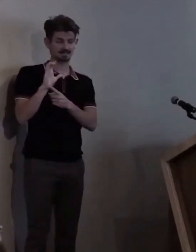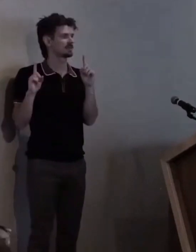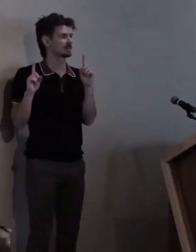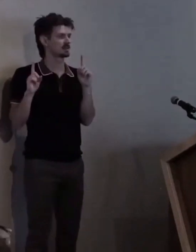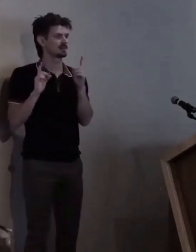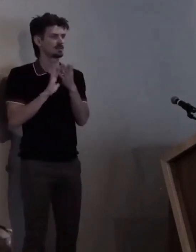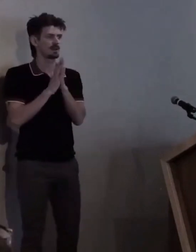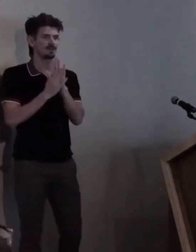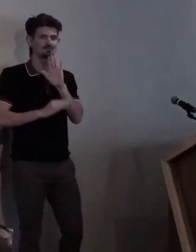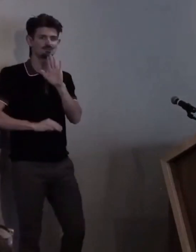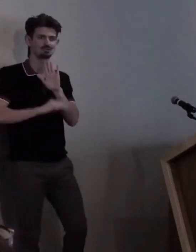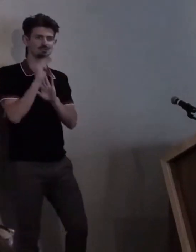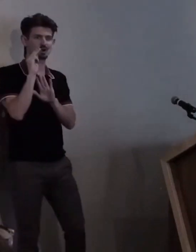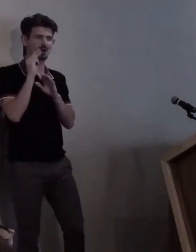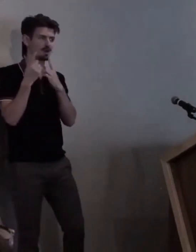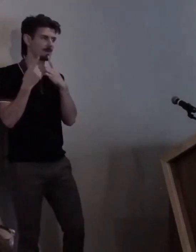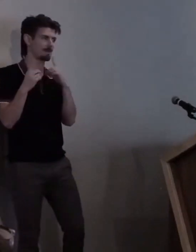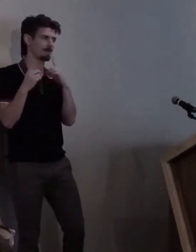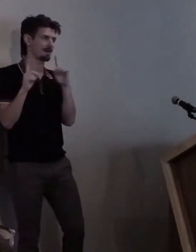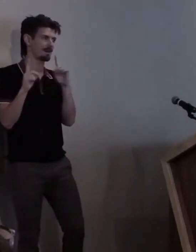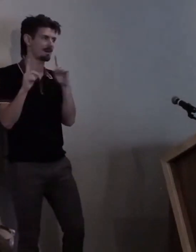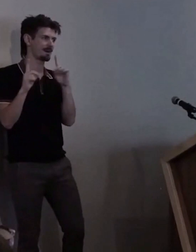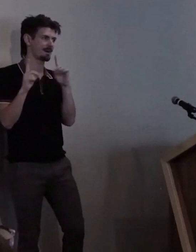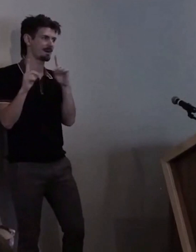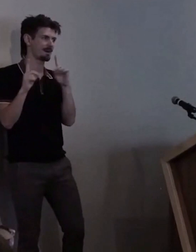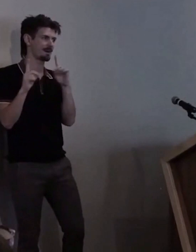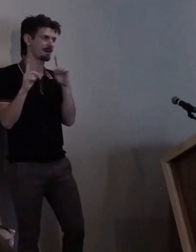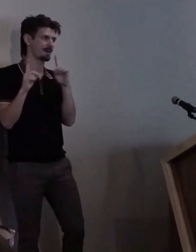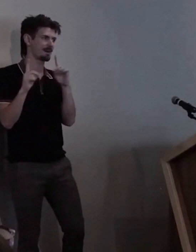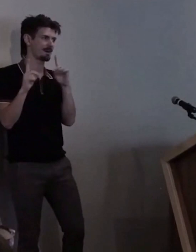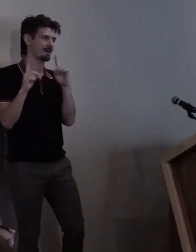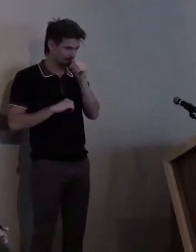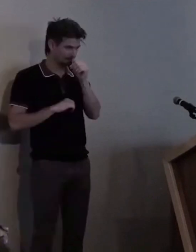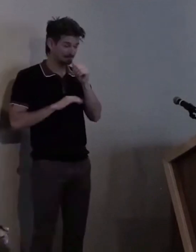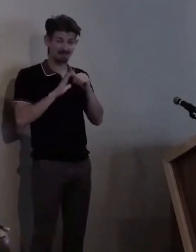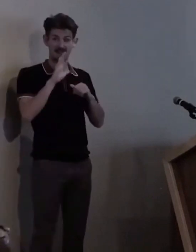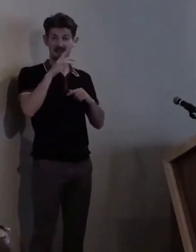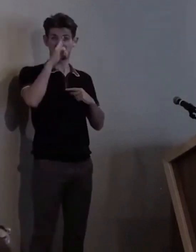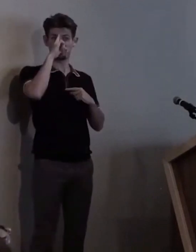[chuckles] I'm not sure we ever thought we would get here, but we did.